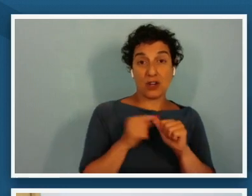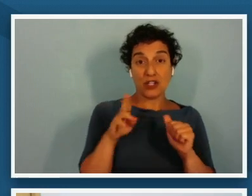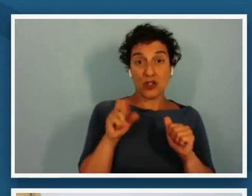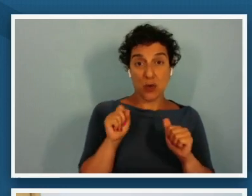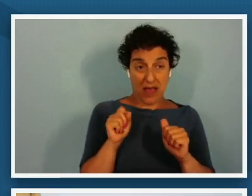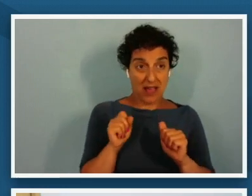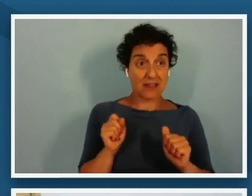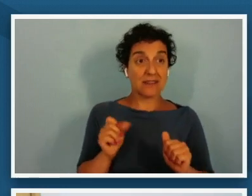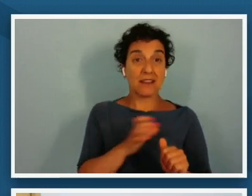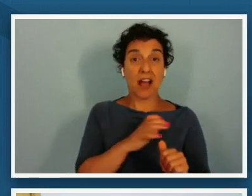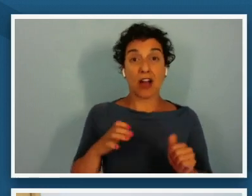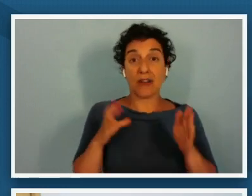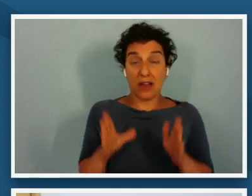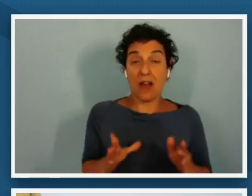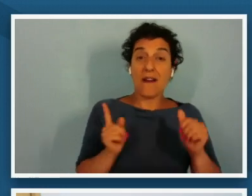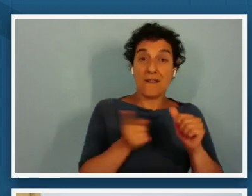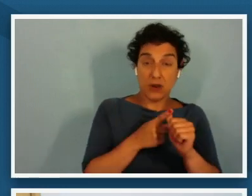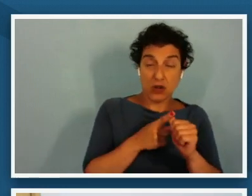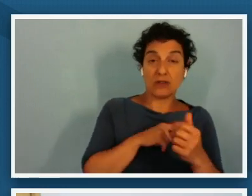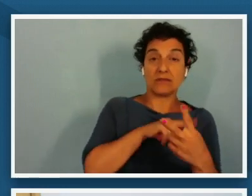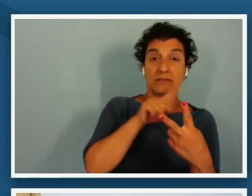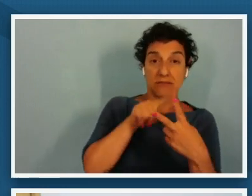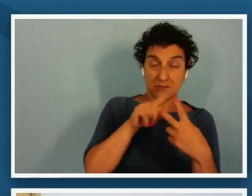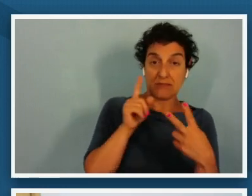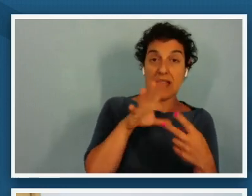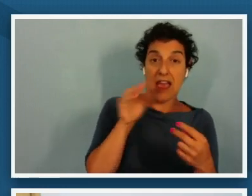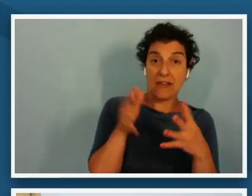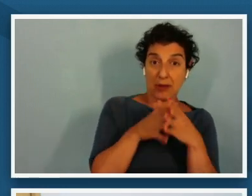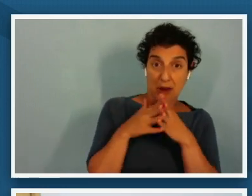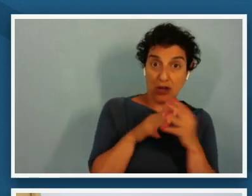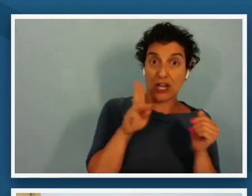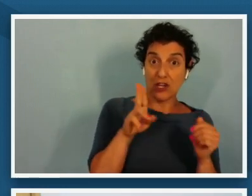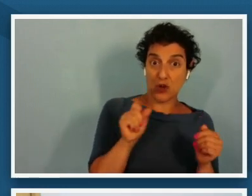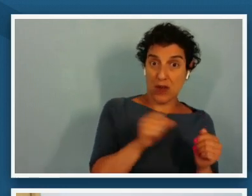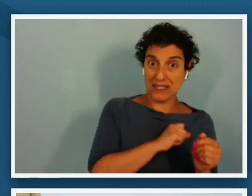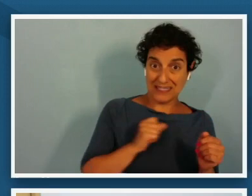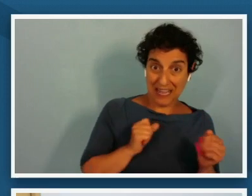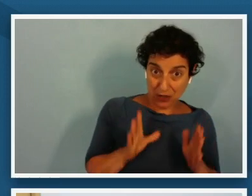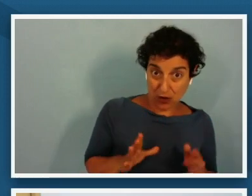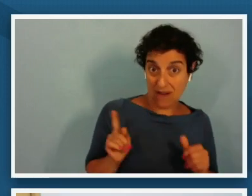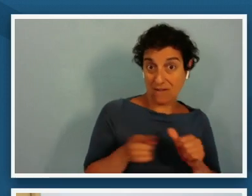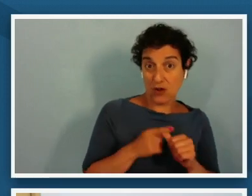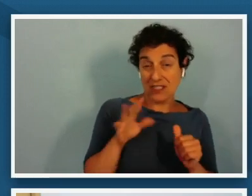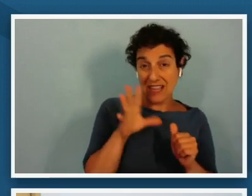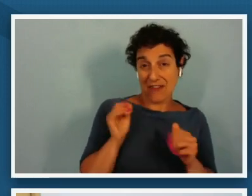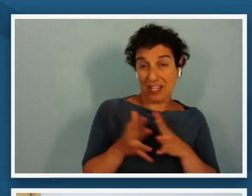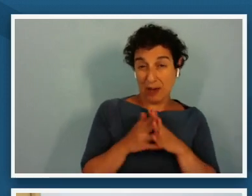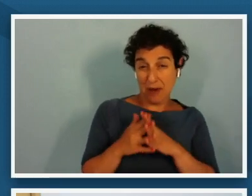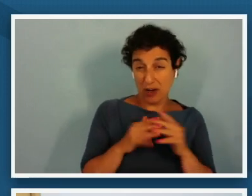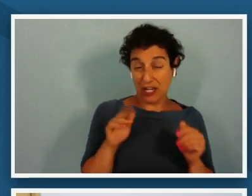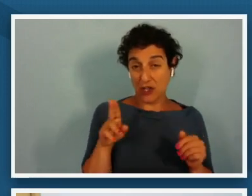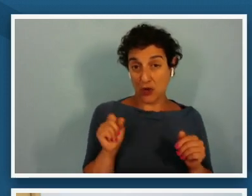first-year african-american u.s congressman and that's a reminder to us